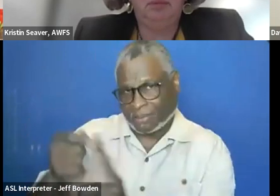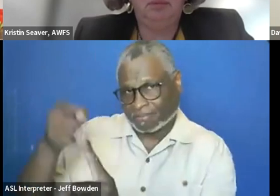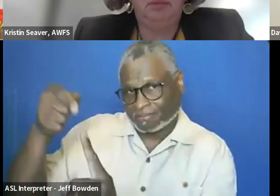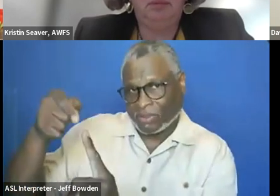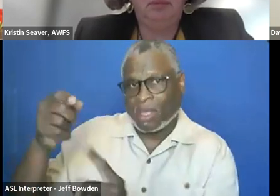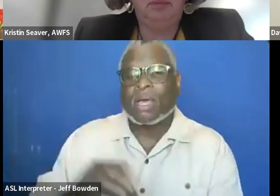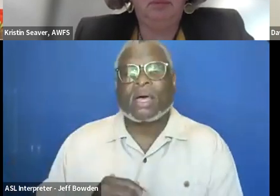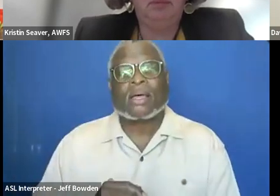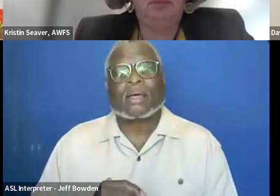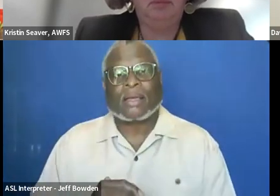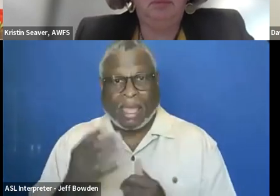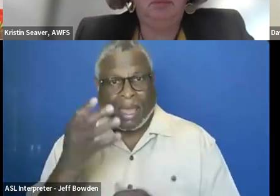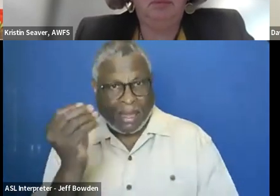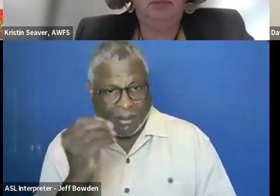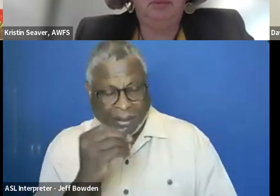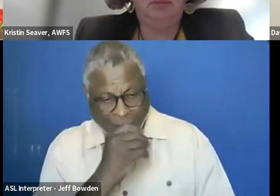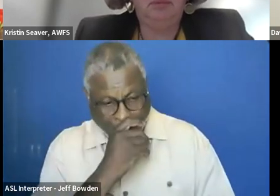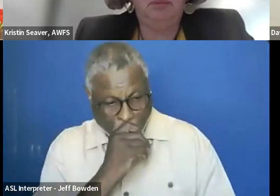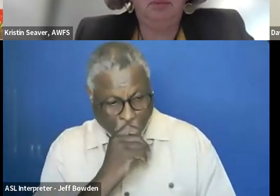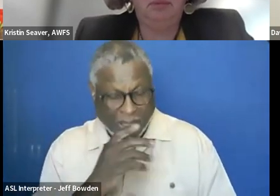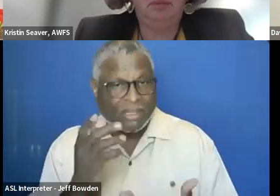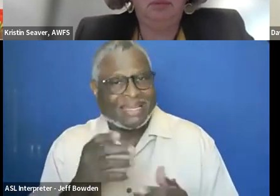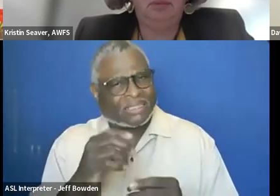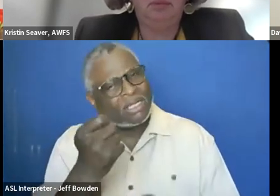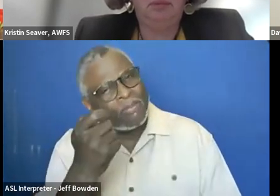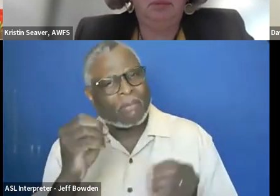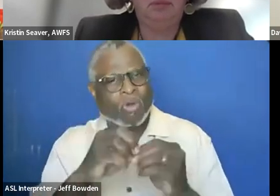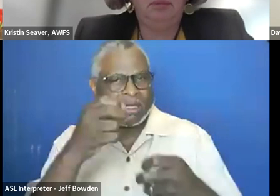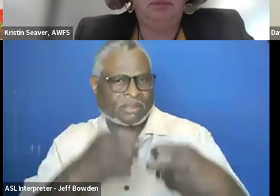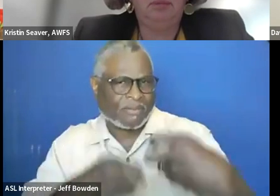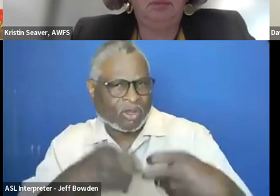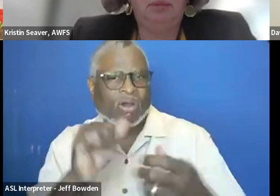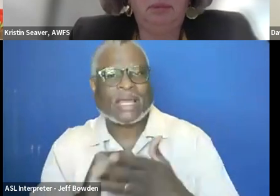And it is a little bit more difficult than something like small business